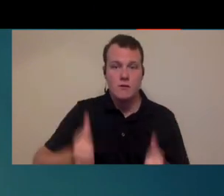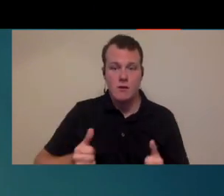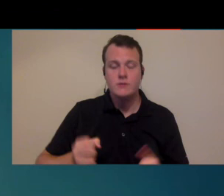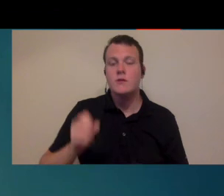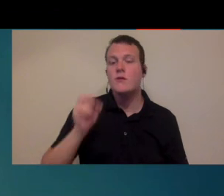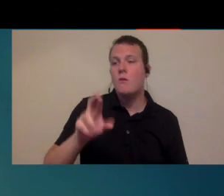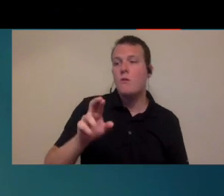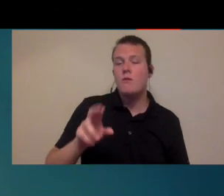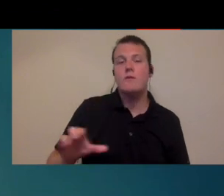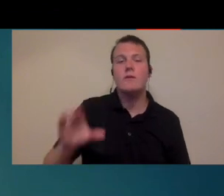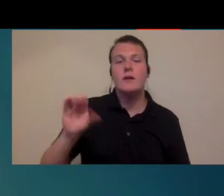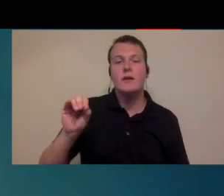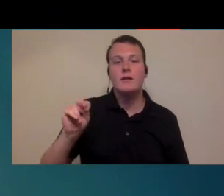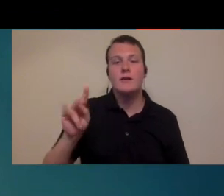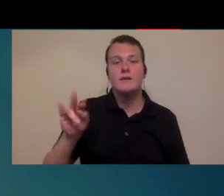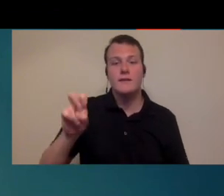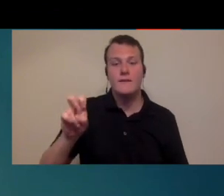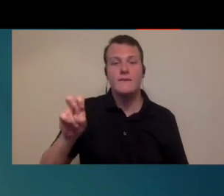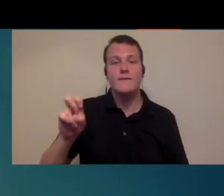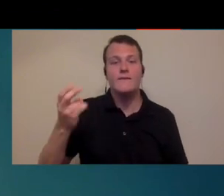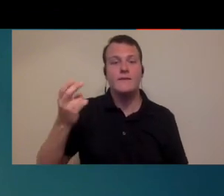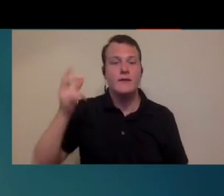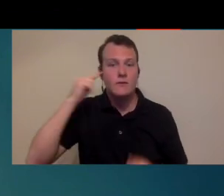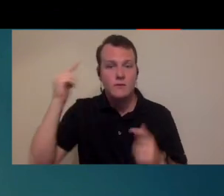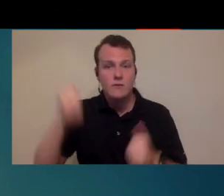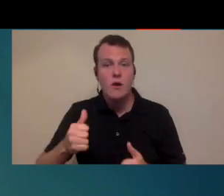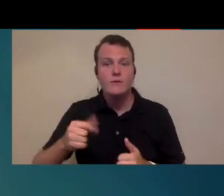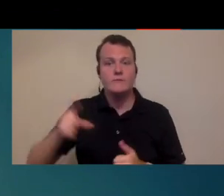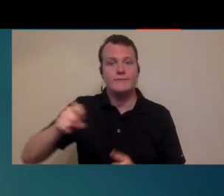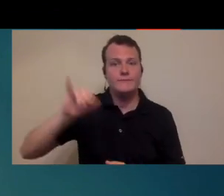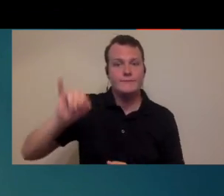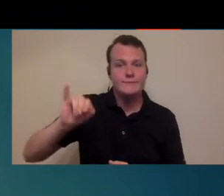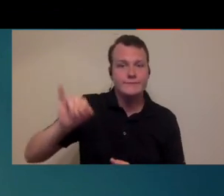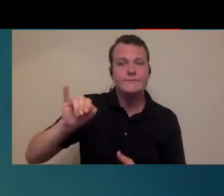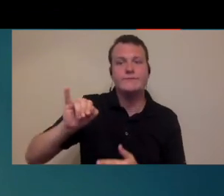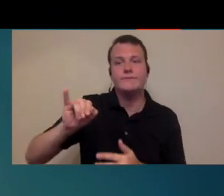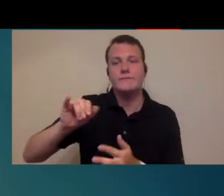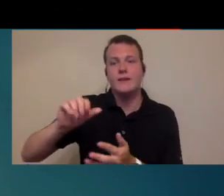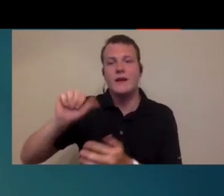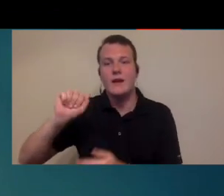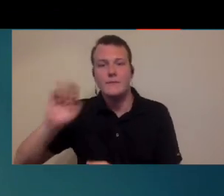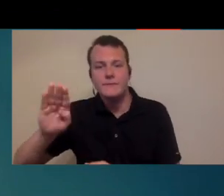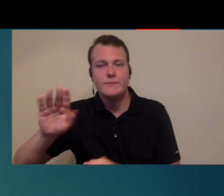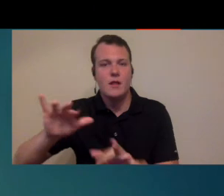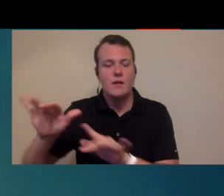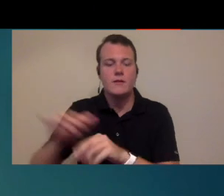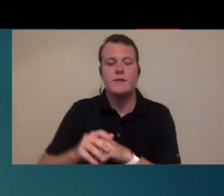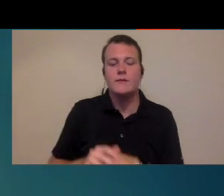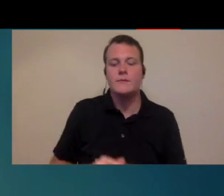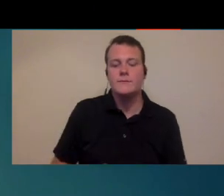going to need you know treatment for ear infections those are things that really need to be treated quickly especially a sudden onset loss that you know really